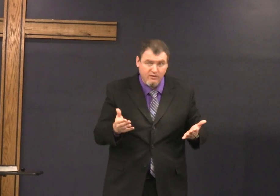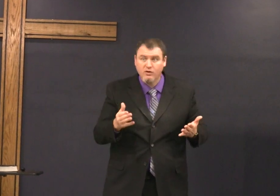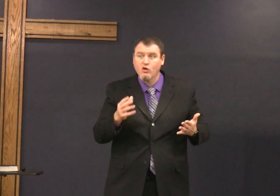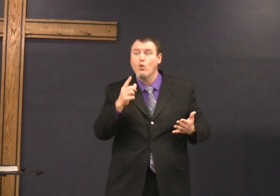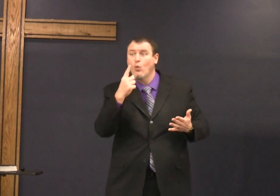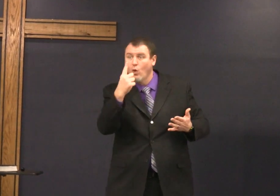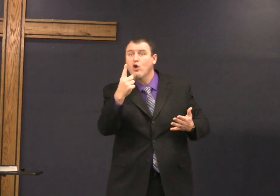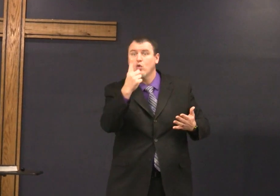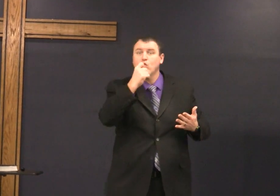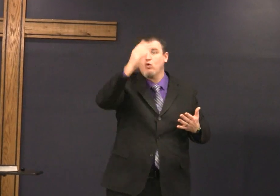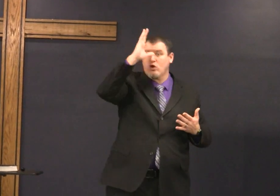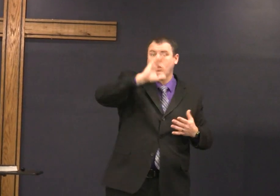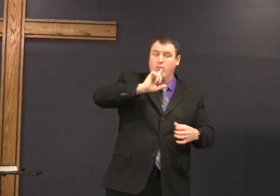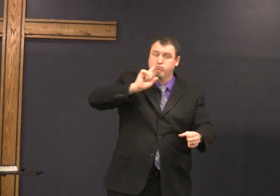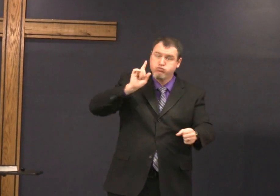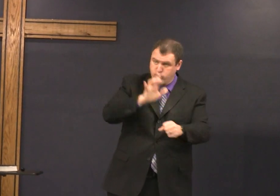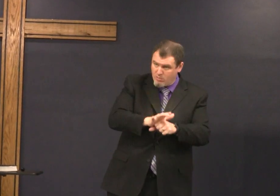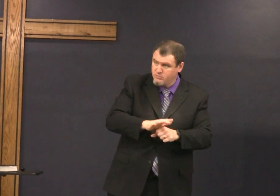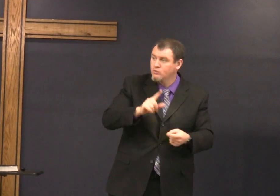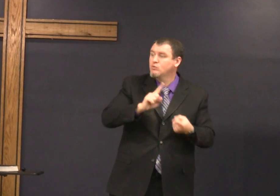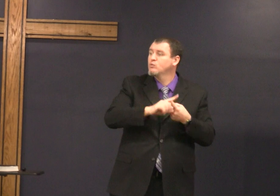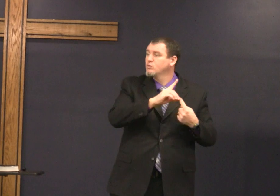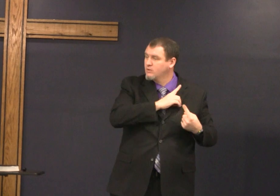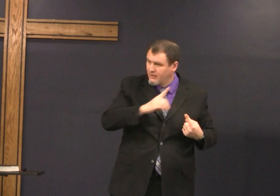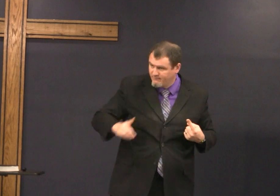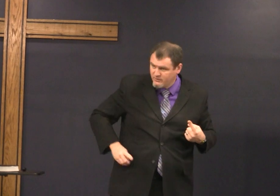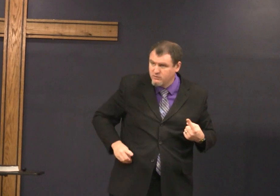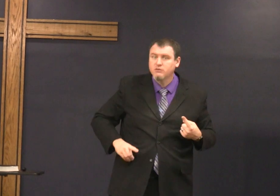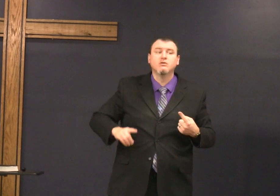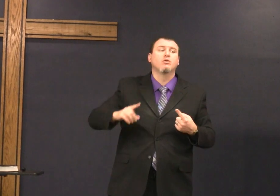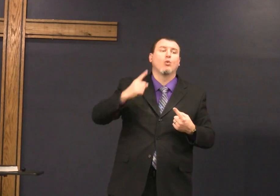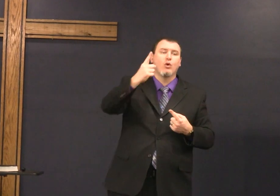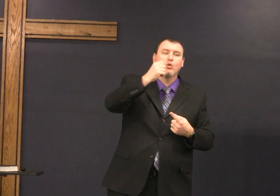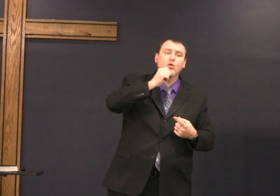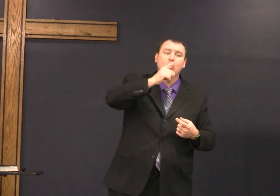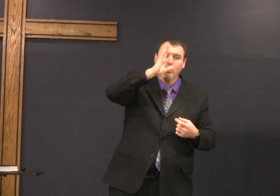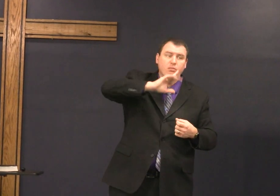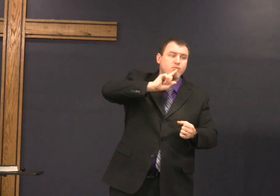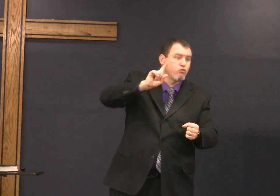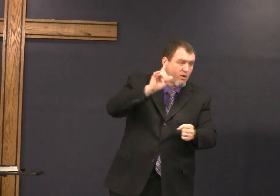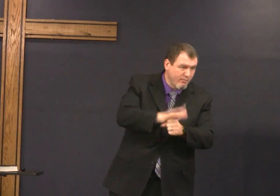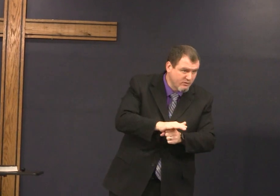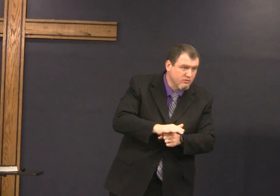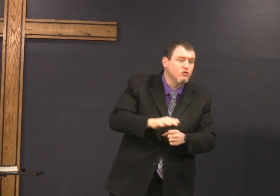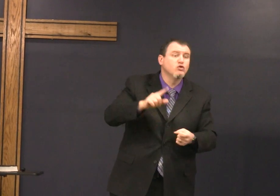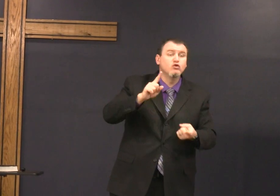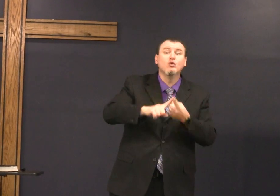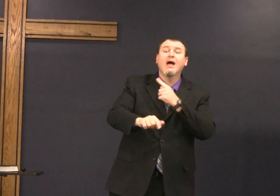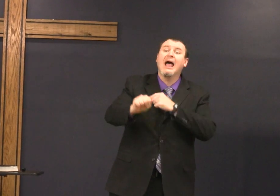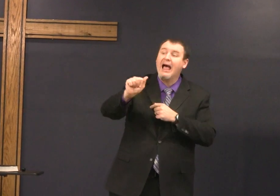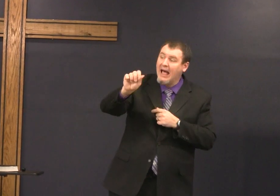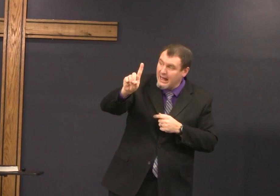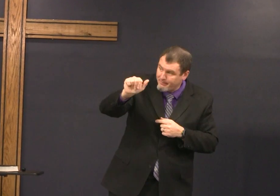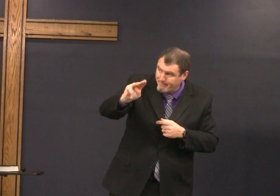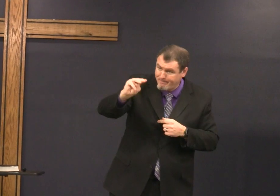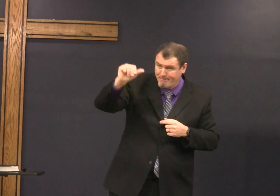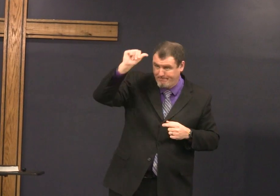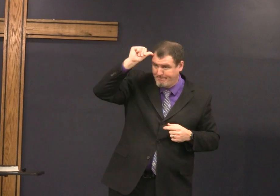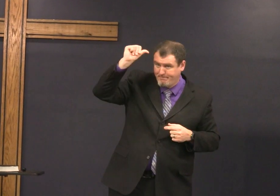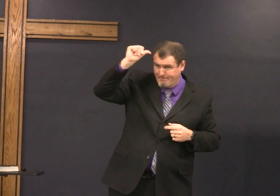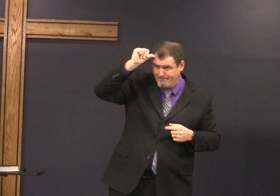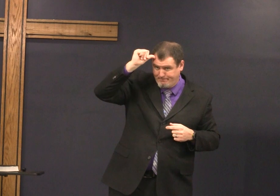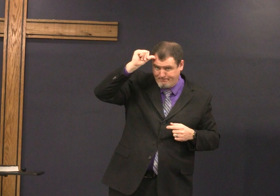Christ and Messiah means the same thing it is the promise that God gave to David and to Adam